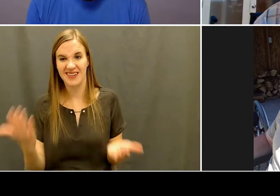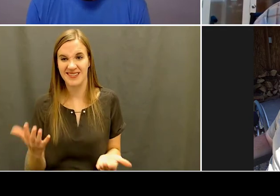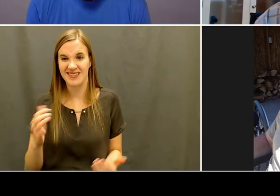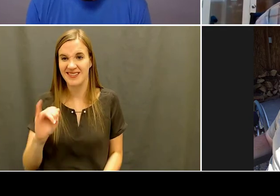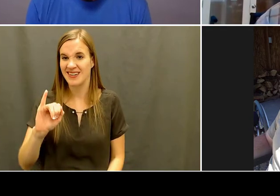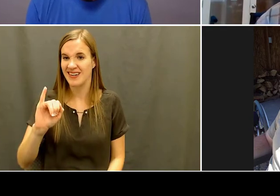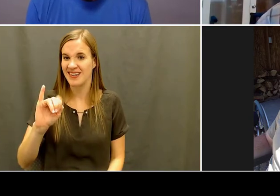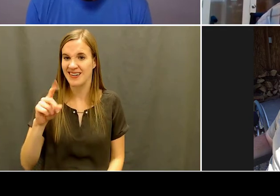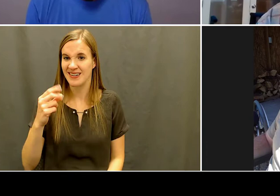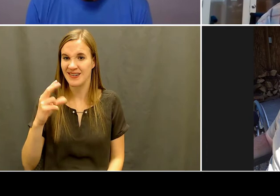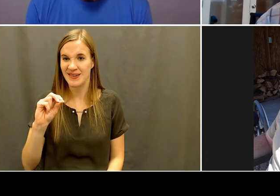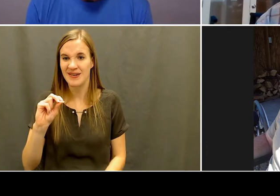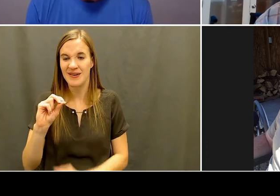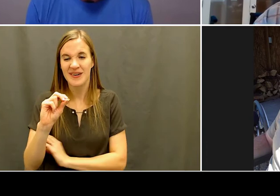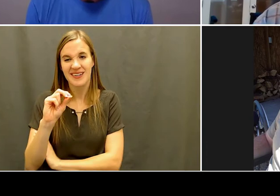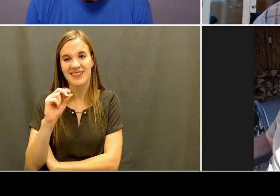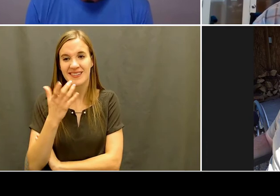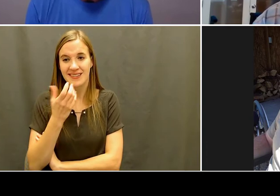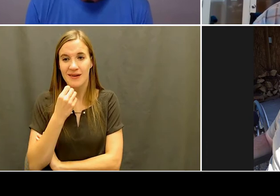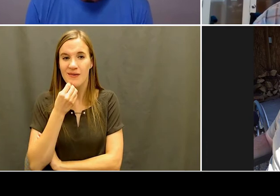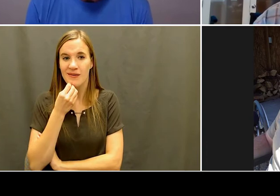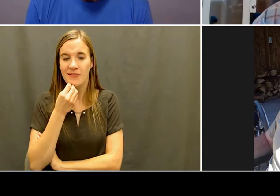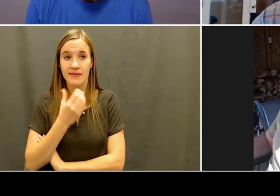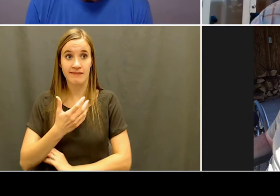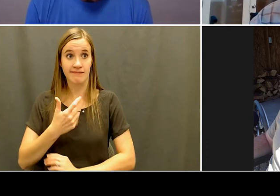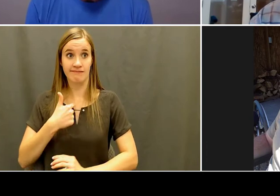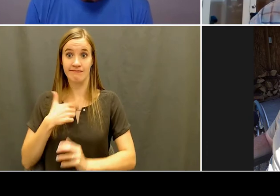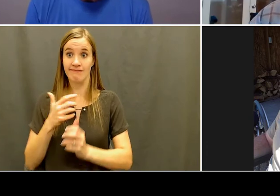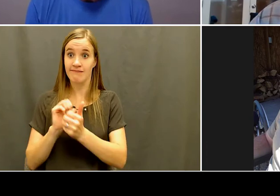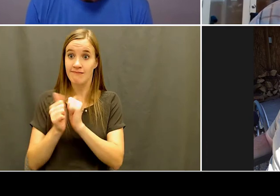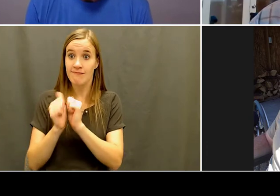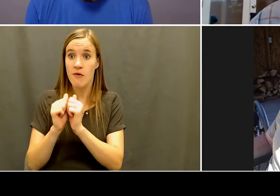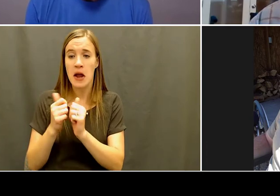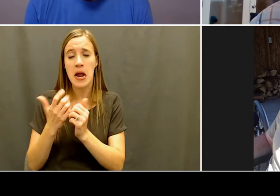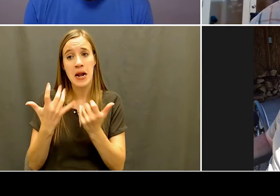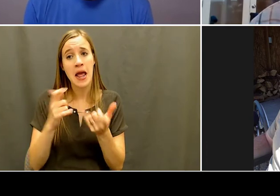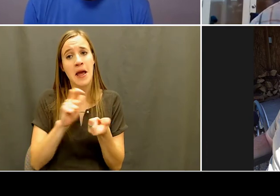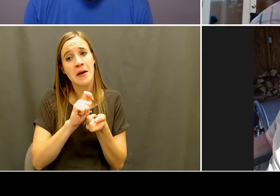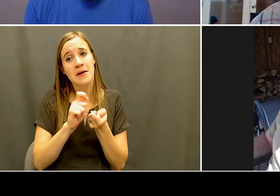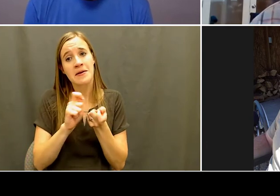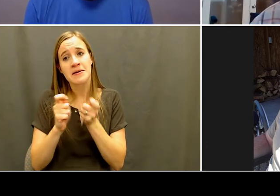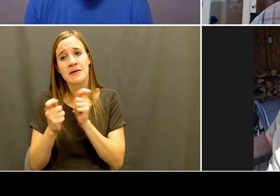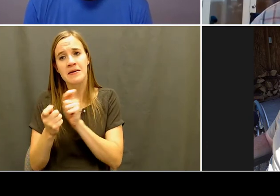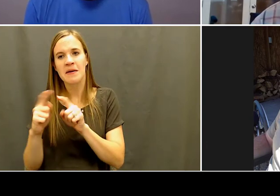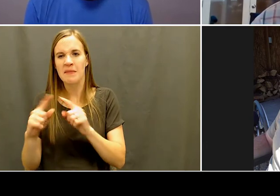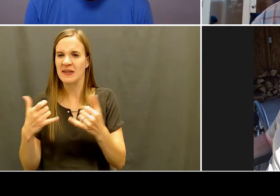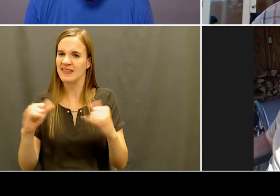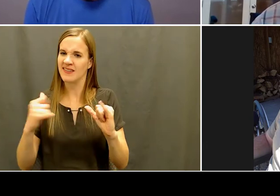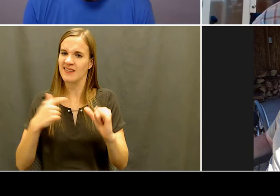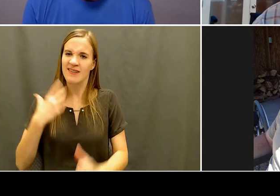Kelly: Cool. That sounds great. What a great surprise, Jake. Thank you.